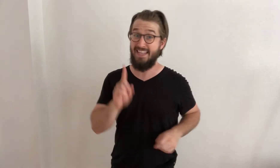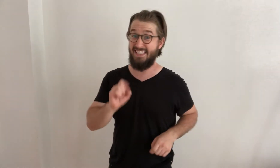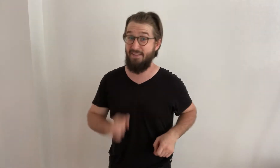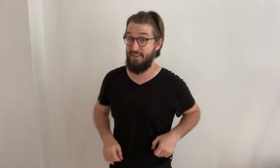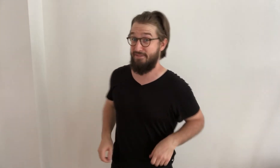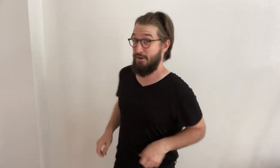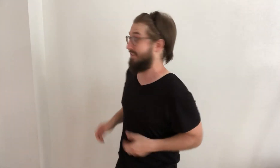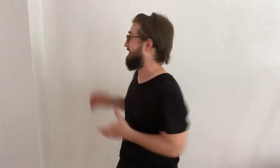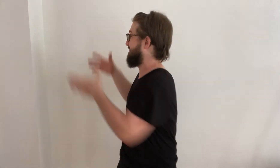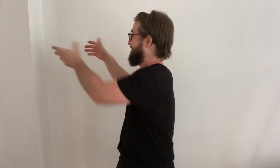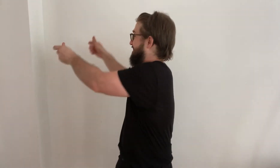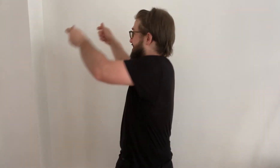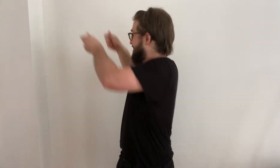Safety first!